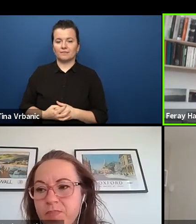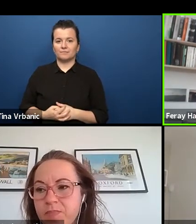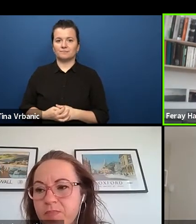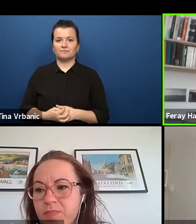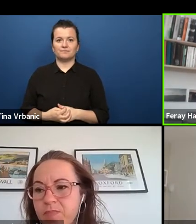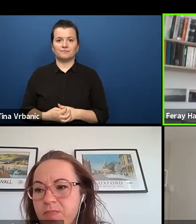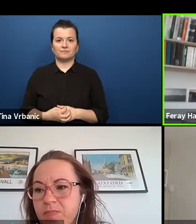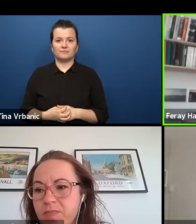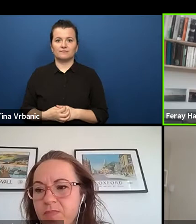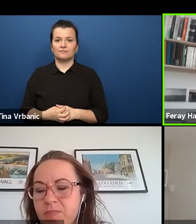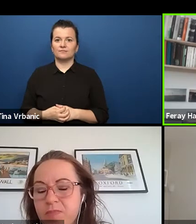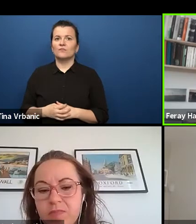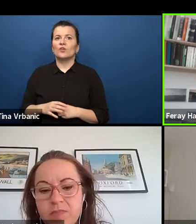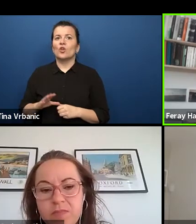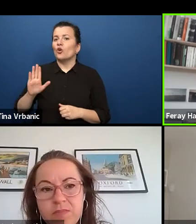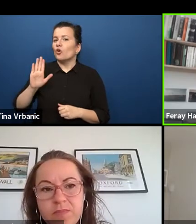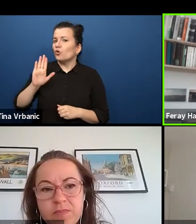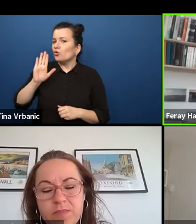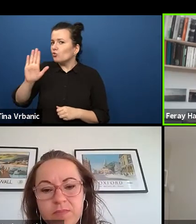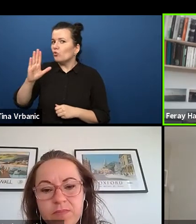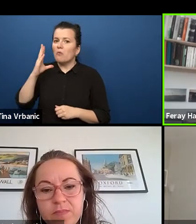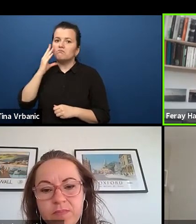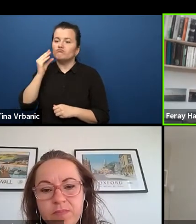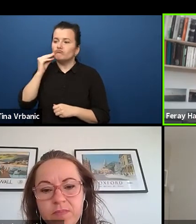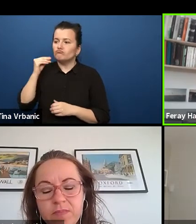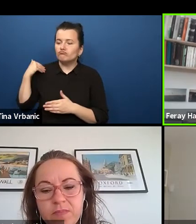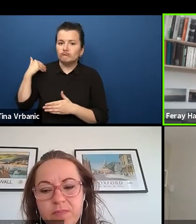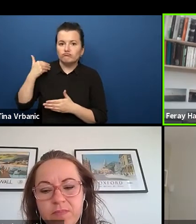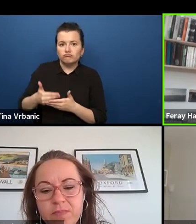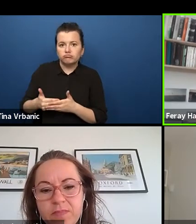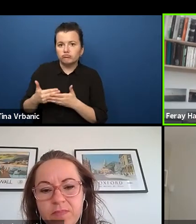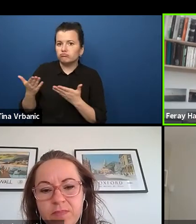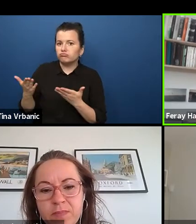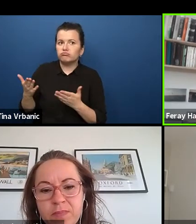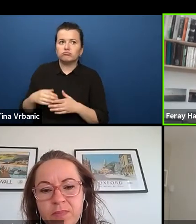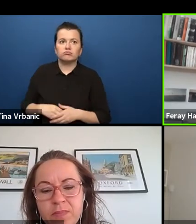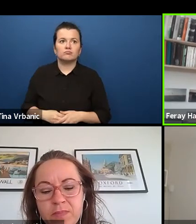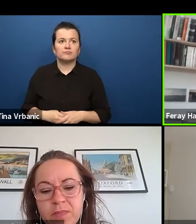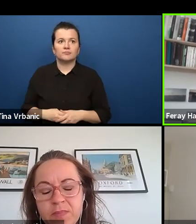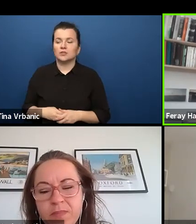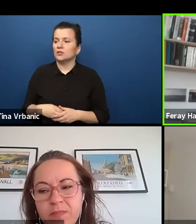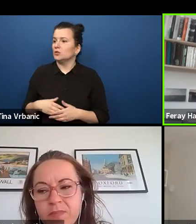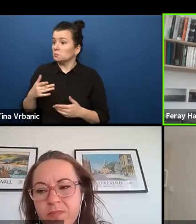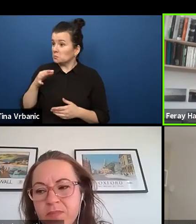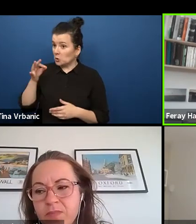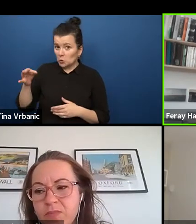to your experience due to, like- Do you feel you-